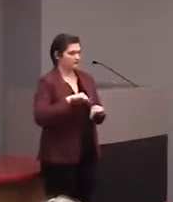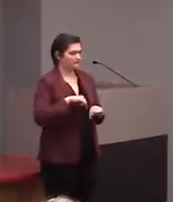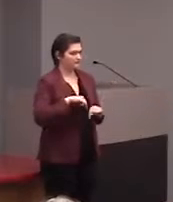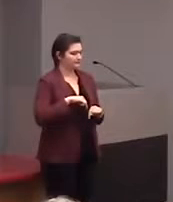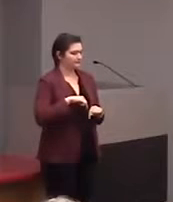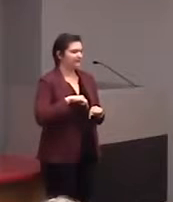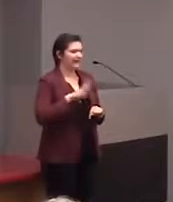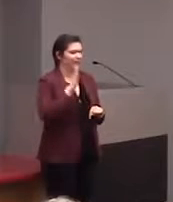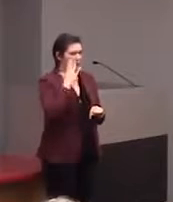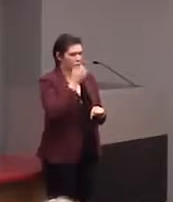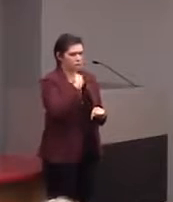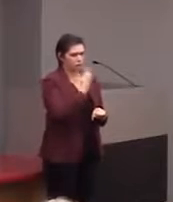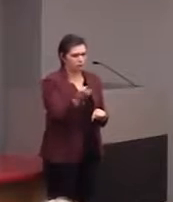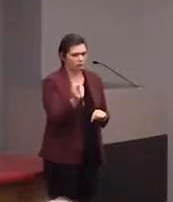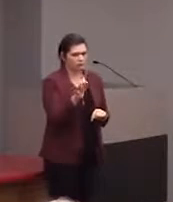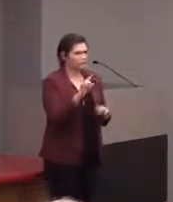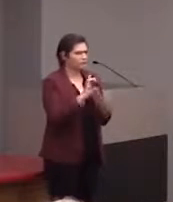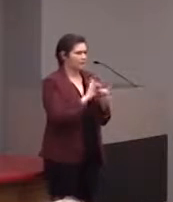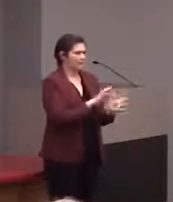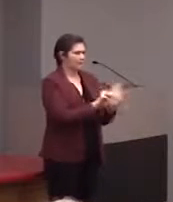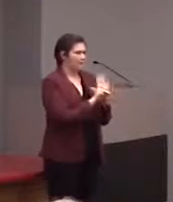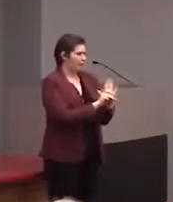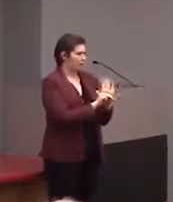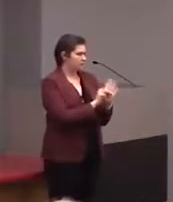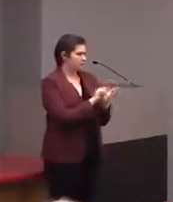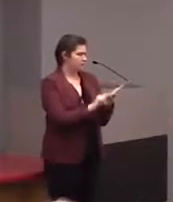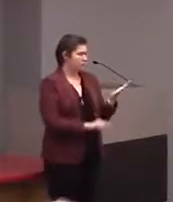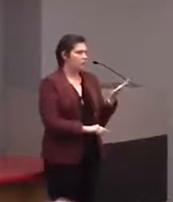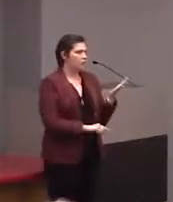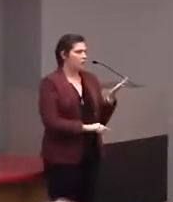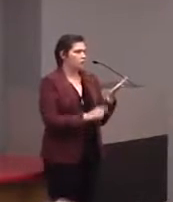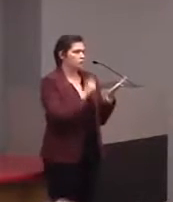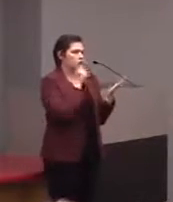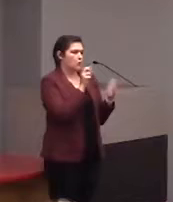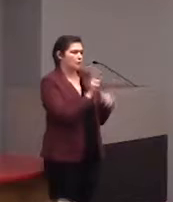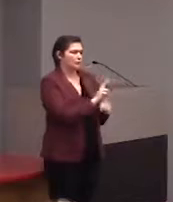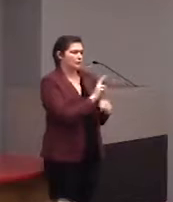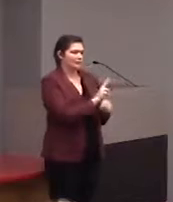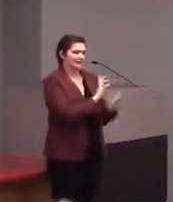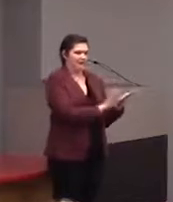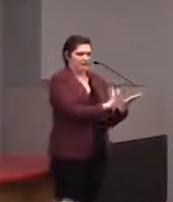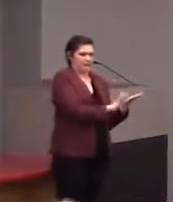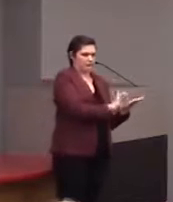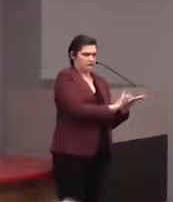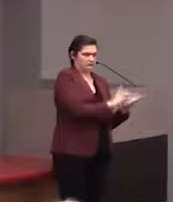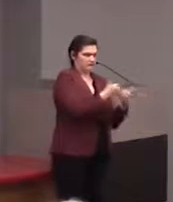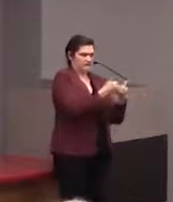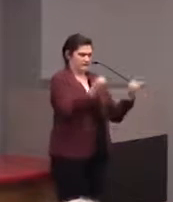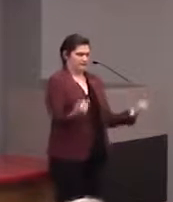I told you guys about the models. So those don't use a tablet, we'd have to...